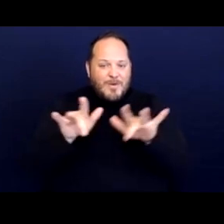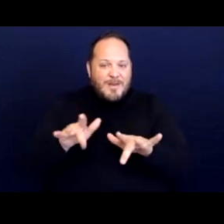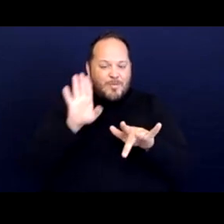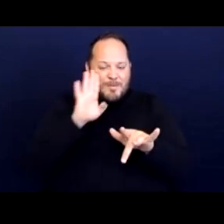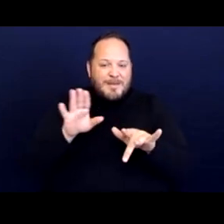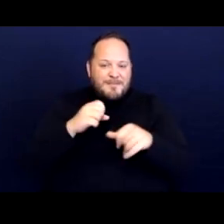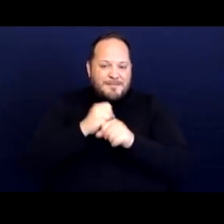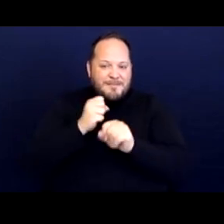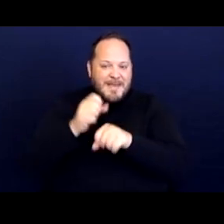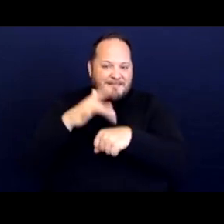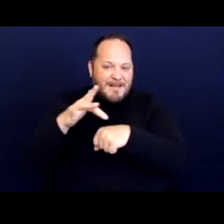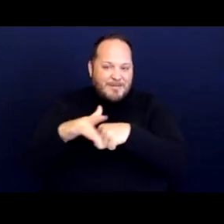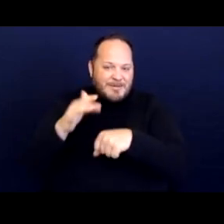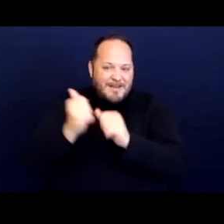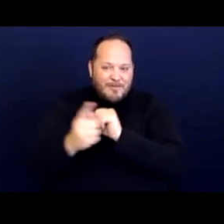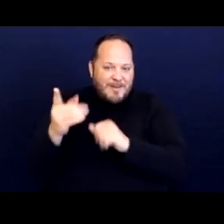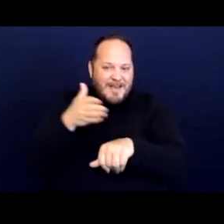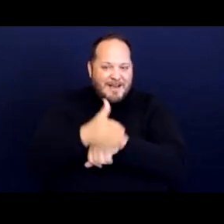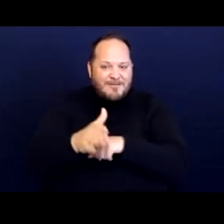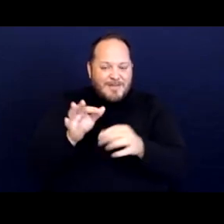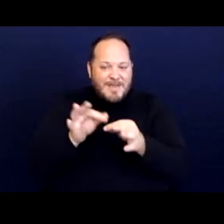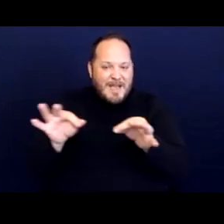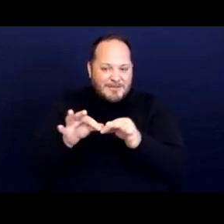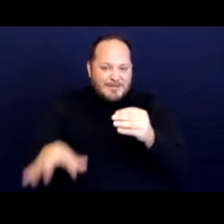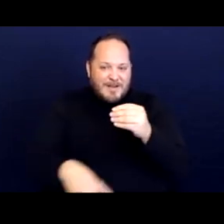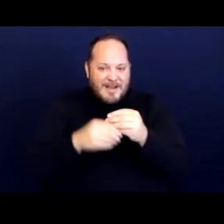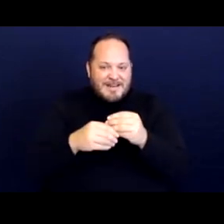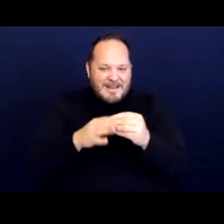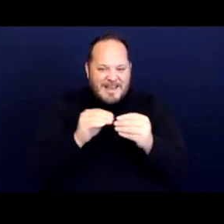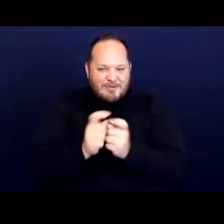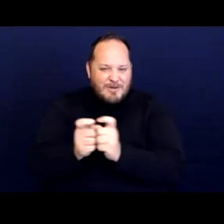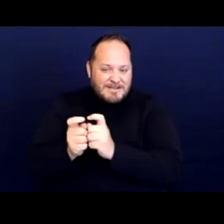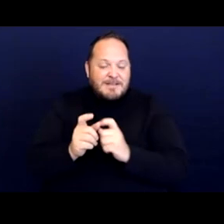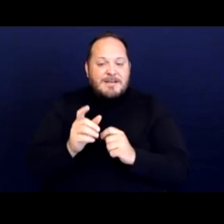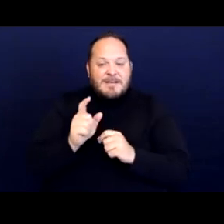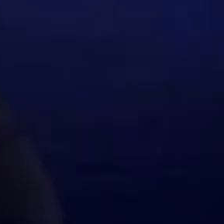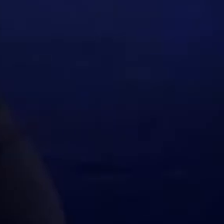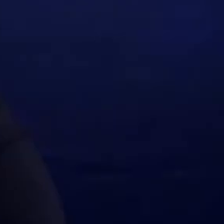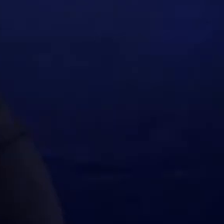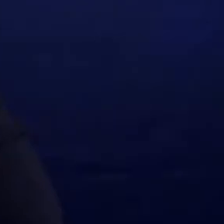once the captions are added and corrected and the slides will be made available